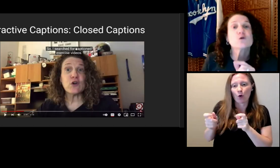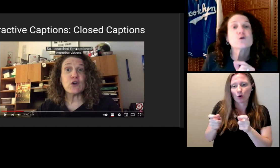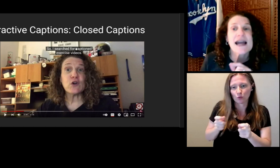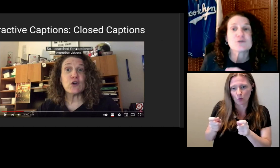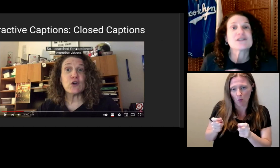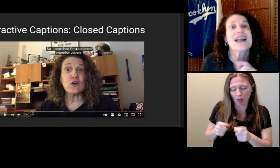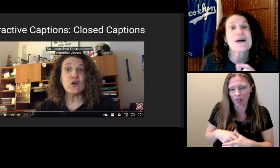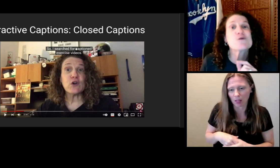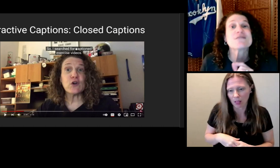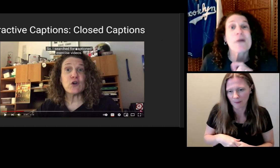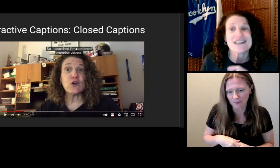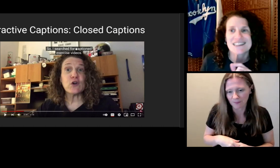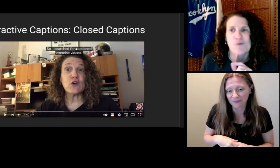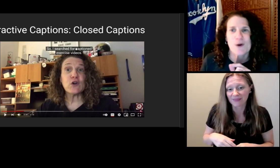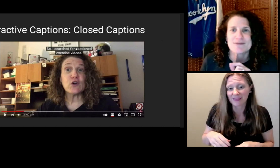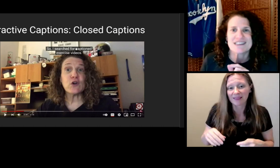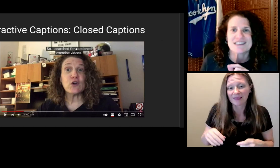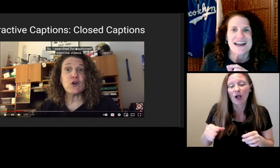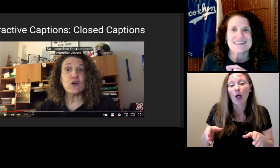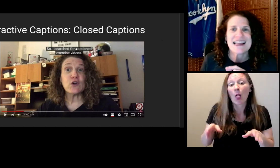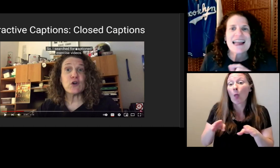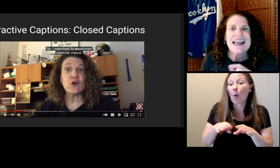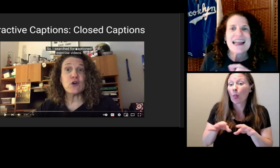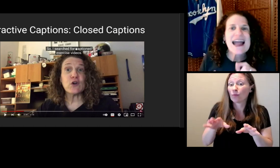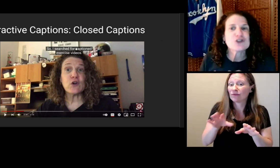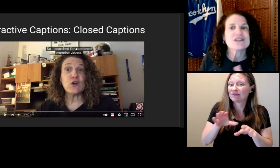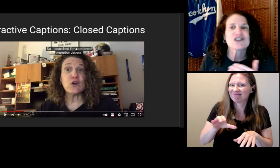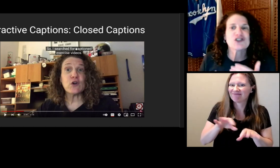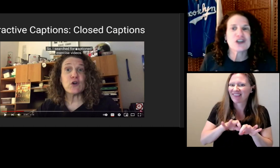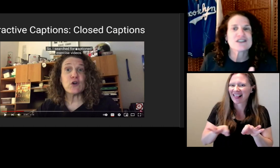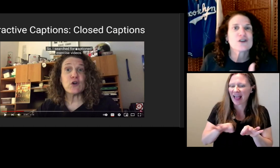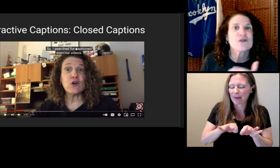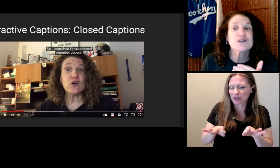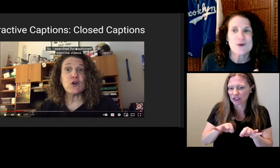font or color choices. Captions adjust to the screen size.